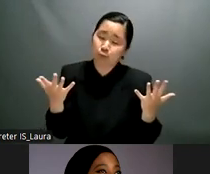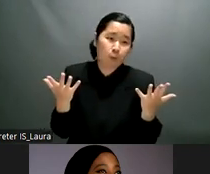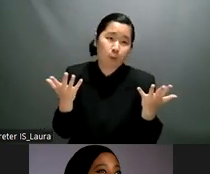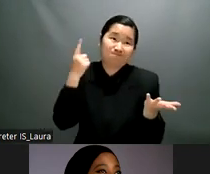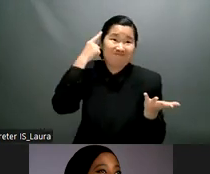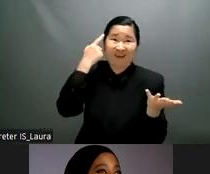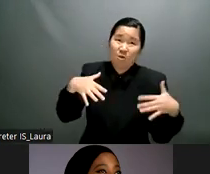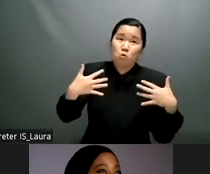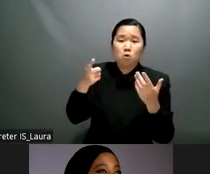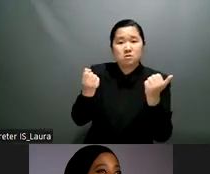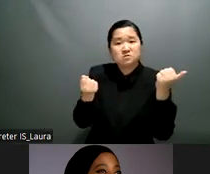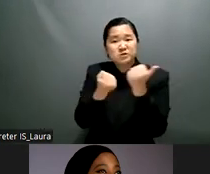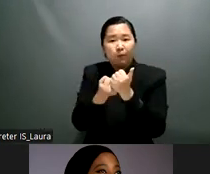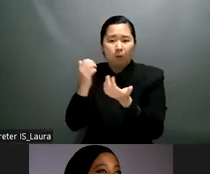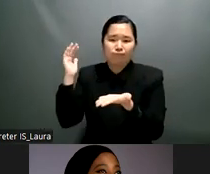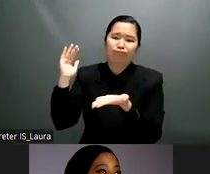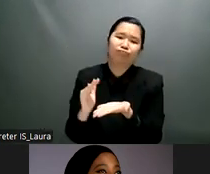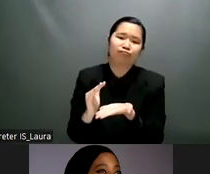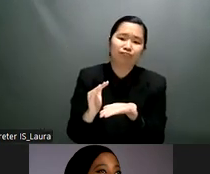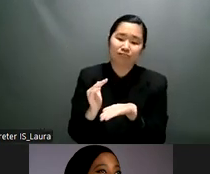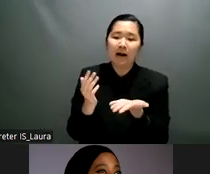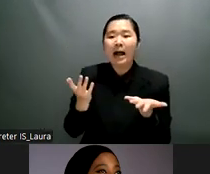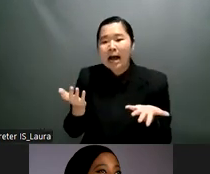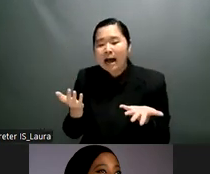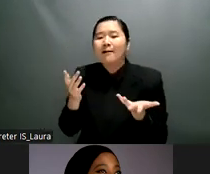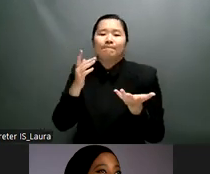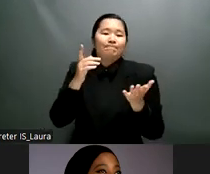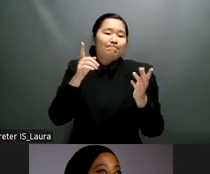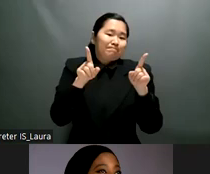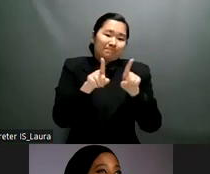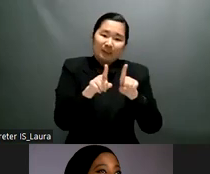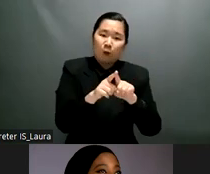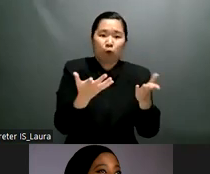but we notice also that one of the biggest consequences of the covet and the war is that